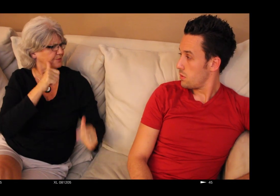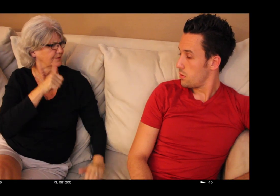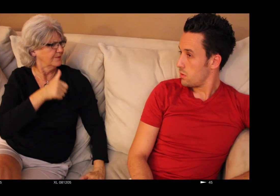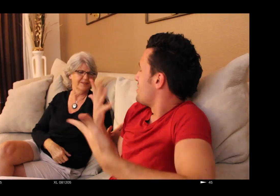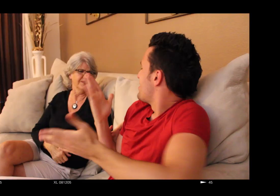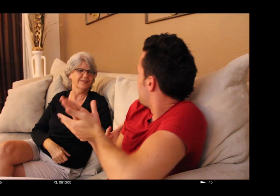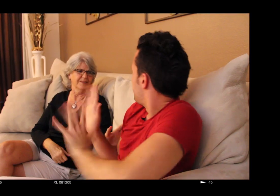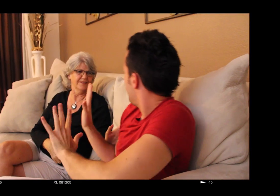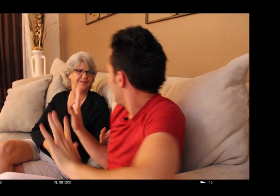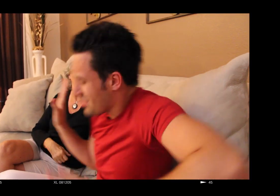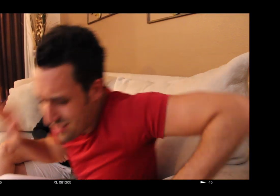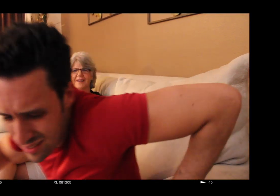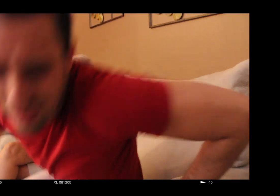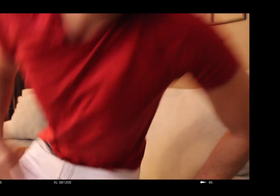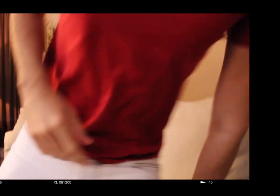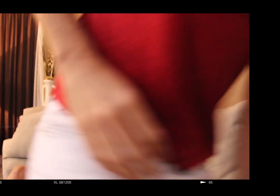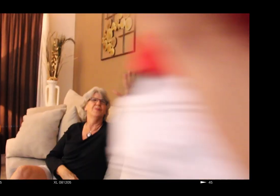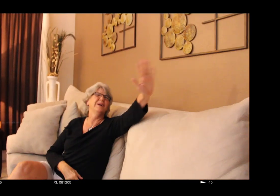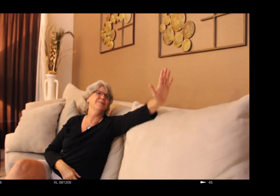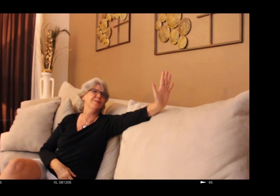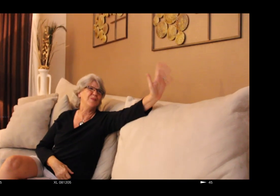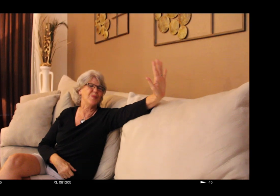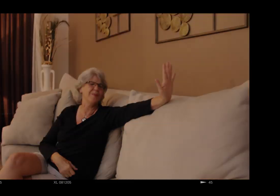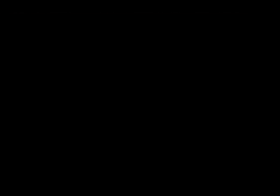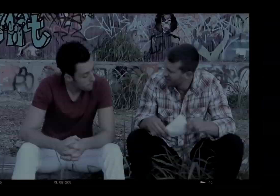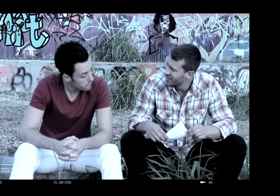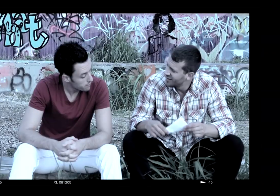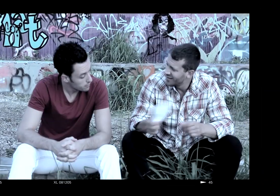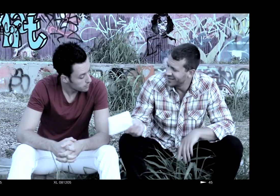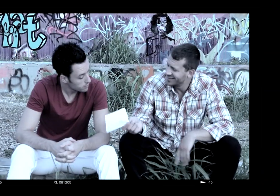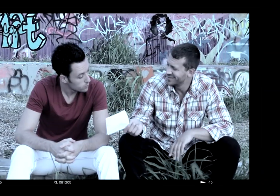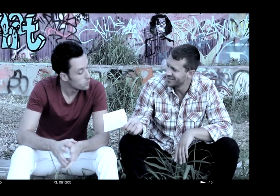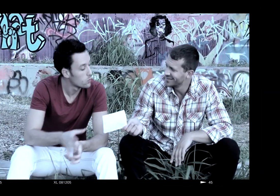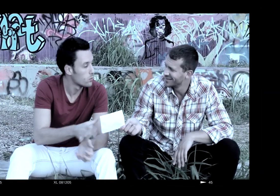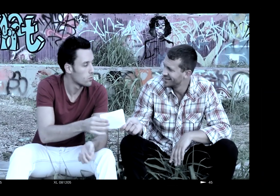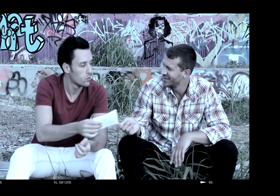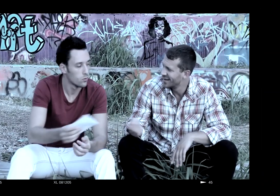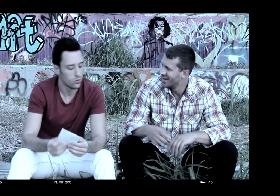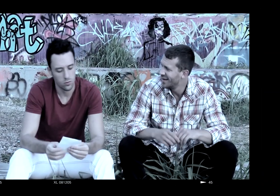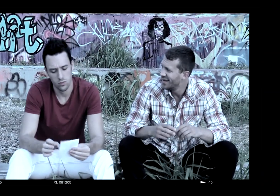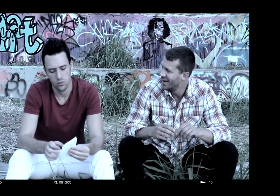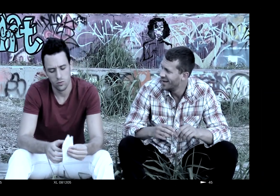Stop, that's enough!